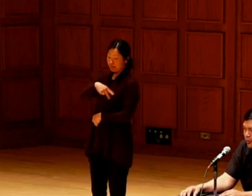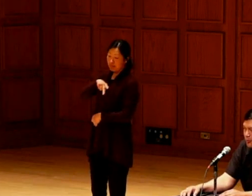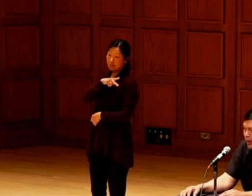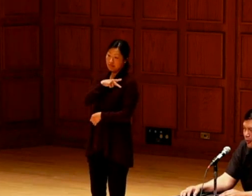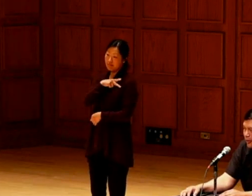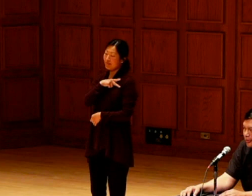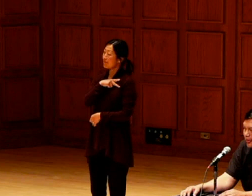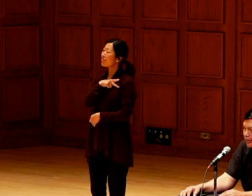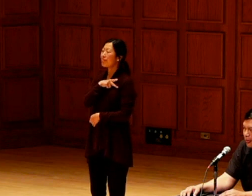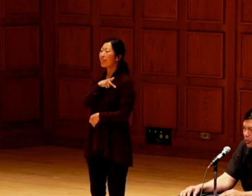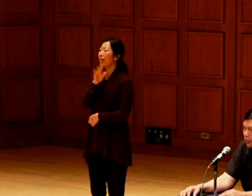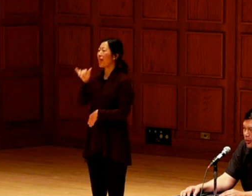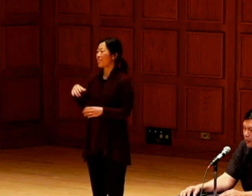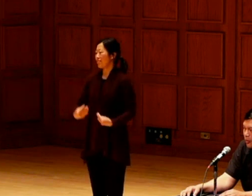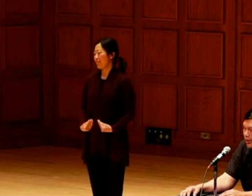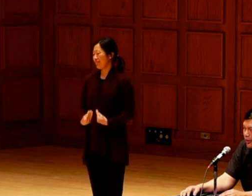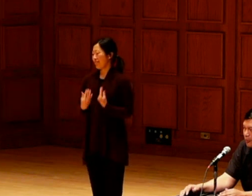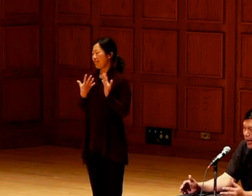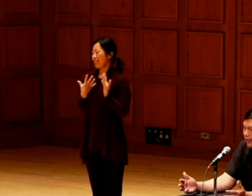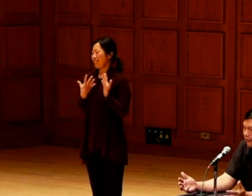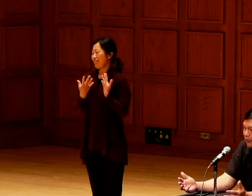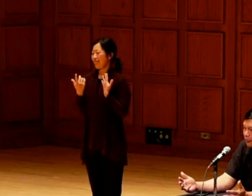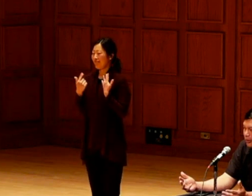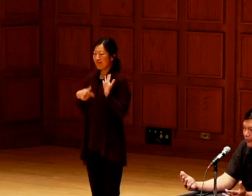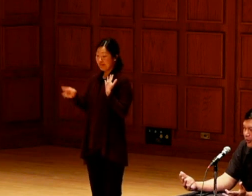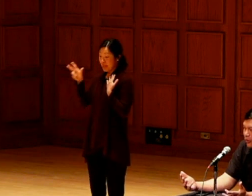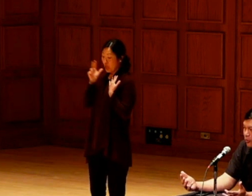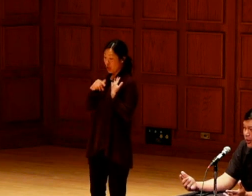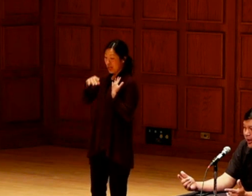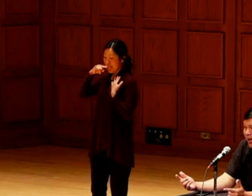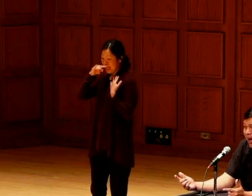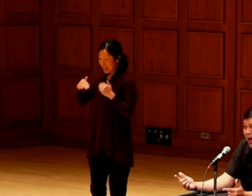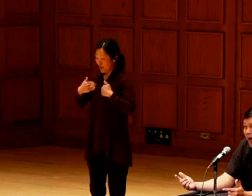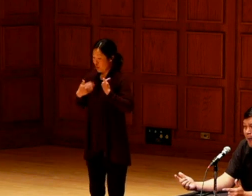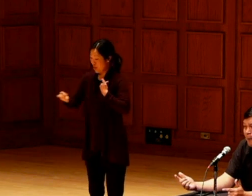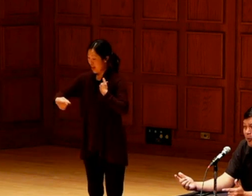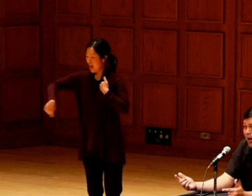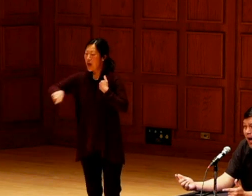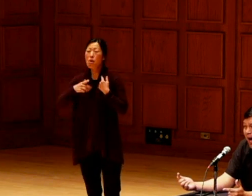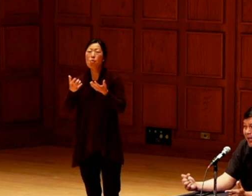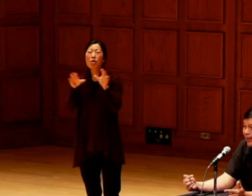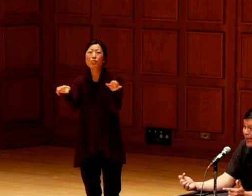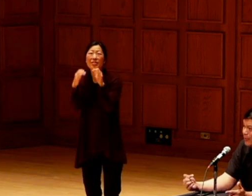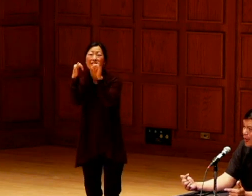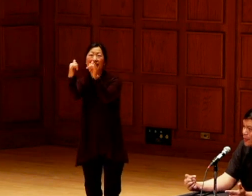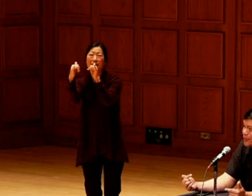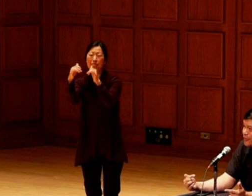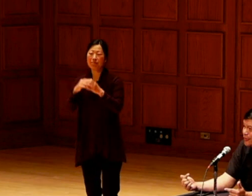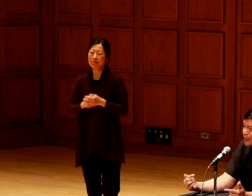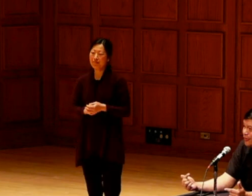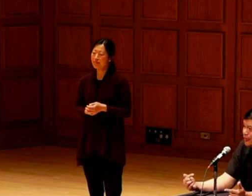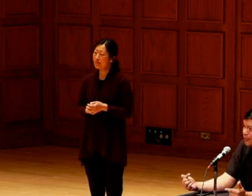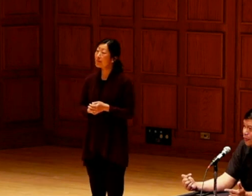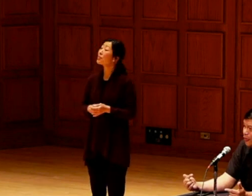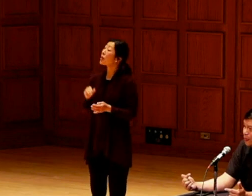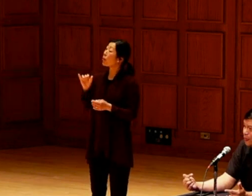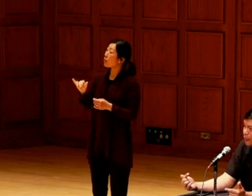It seeps me going. That's to me what is so inspiring when I hear back from the youth.